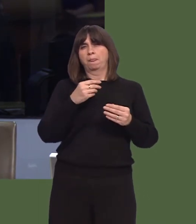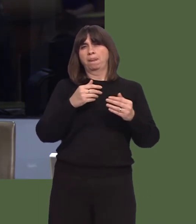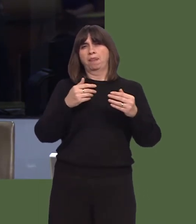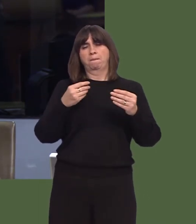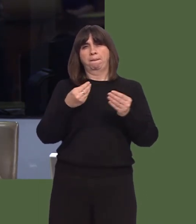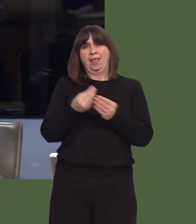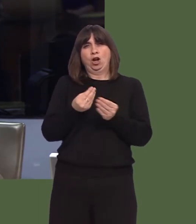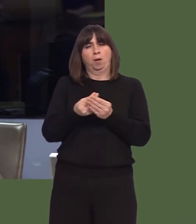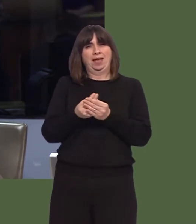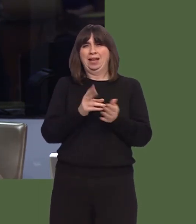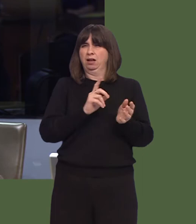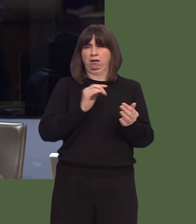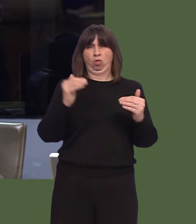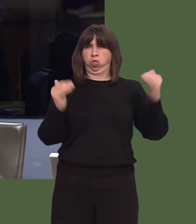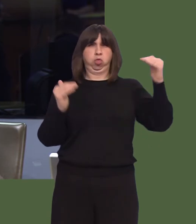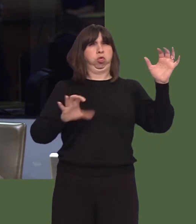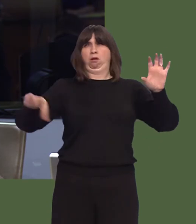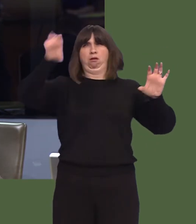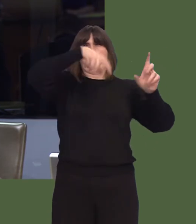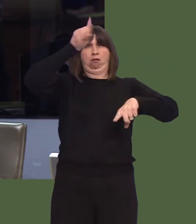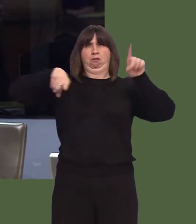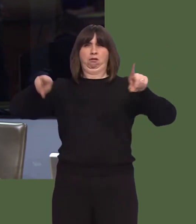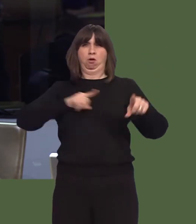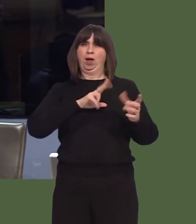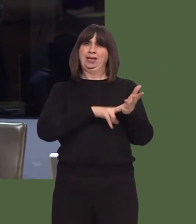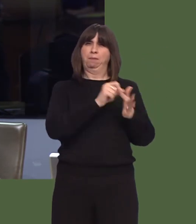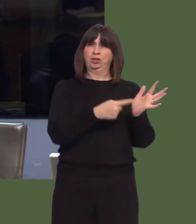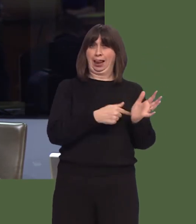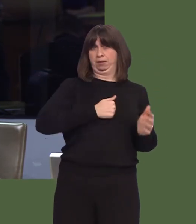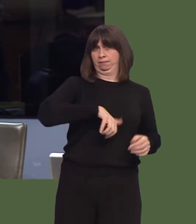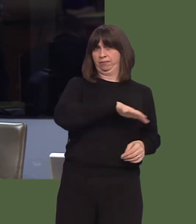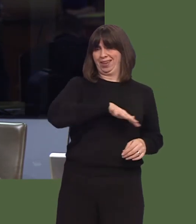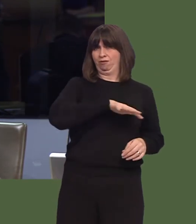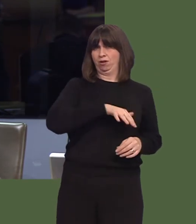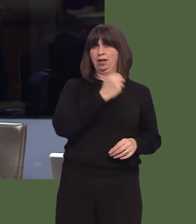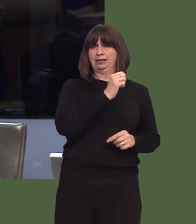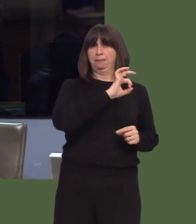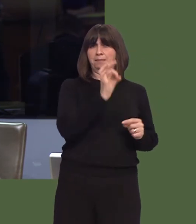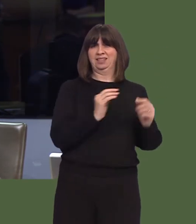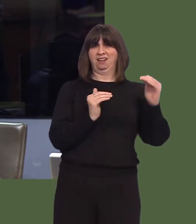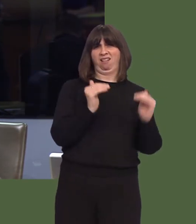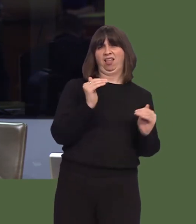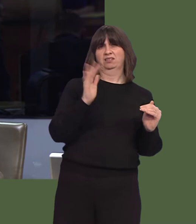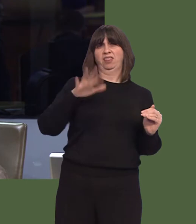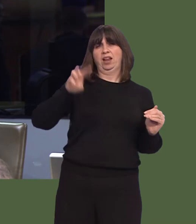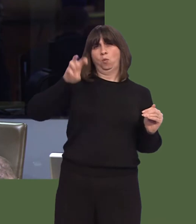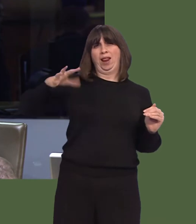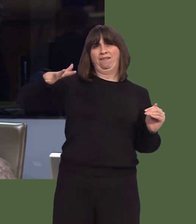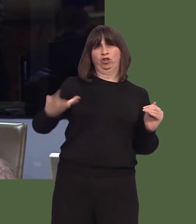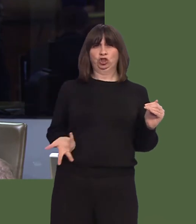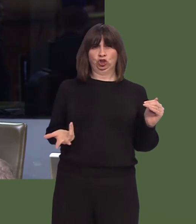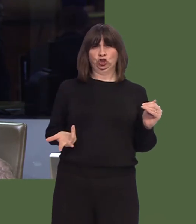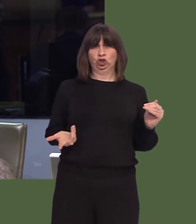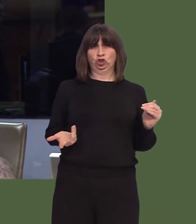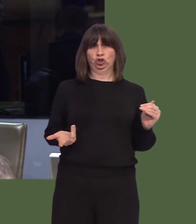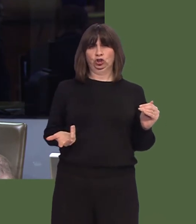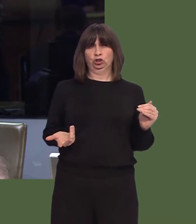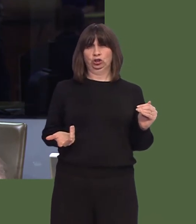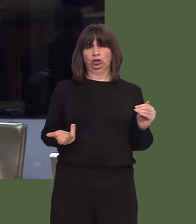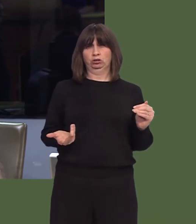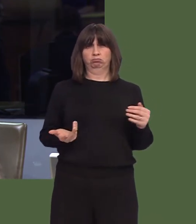Port Talbot o fewn fy rhanbarth i, er enghraifft, bron i 10 y cant islaw cyfartaledd Cymru.